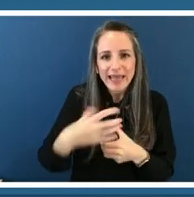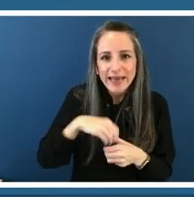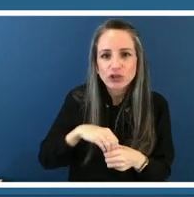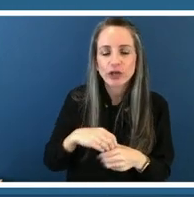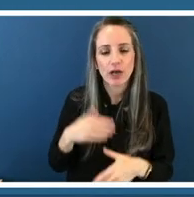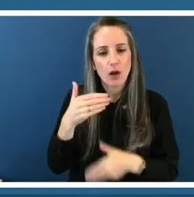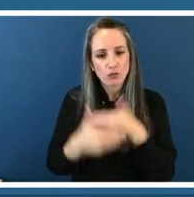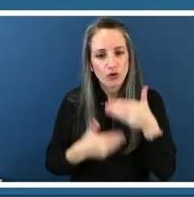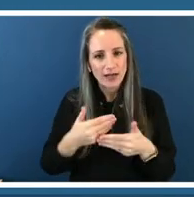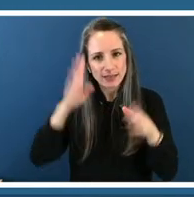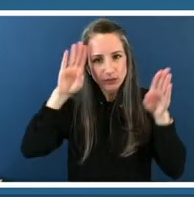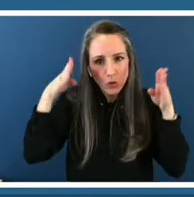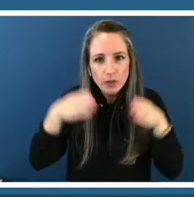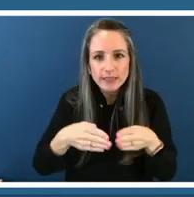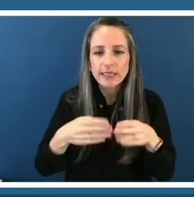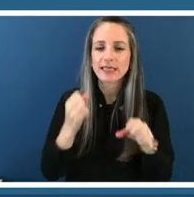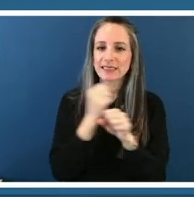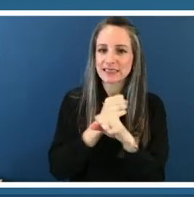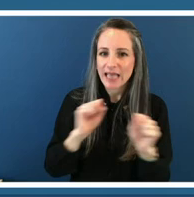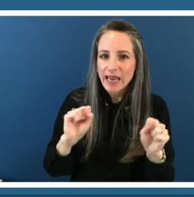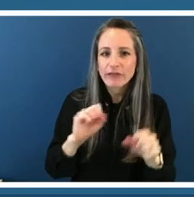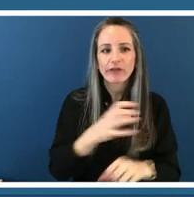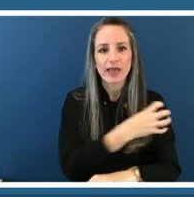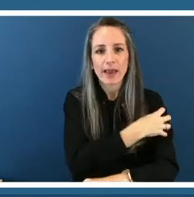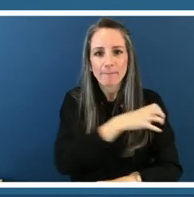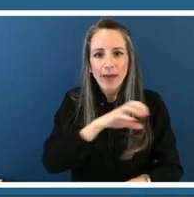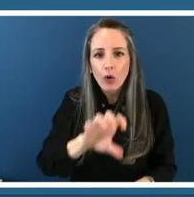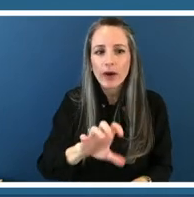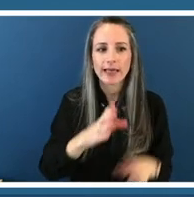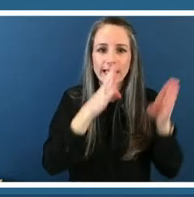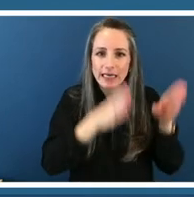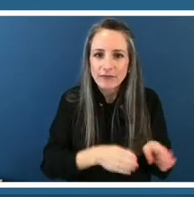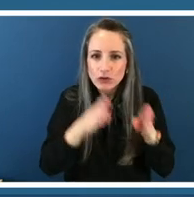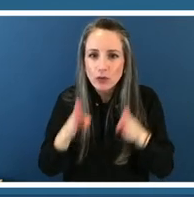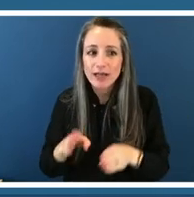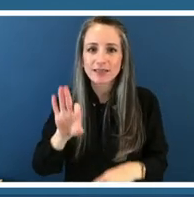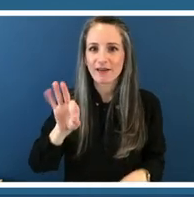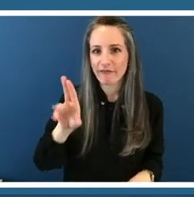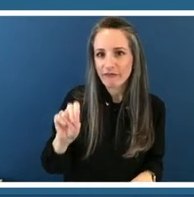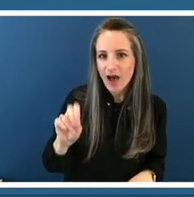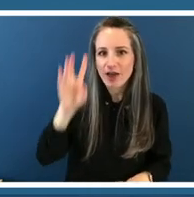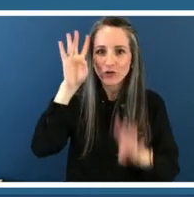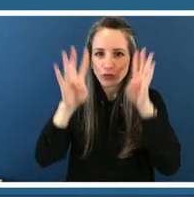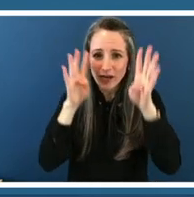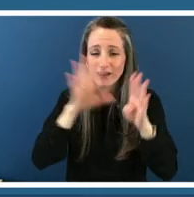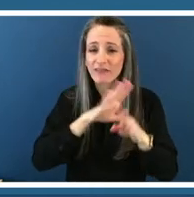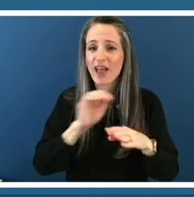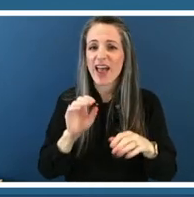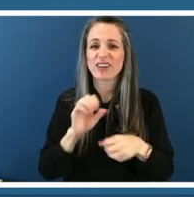safe empowering individualized fun